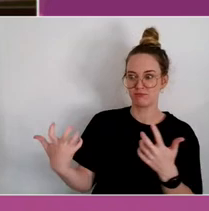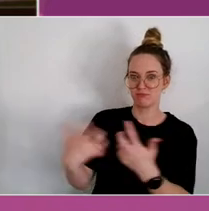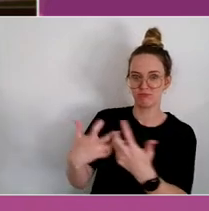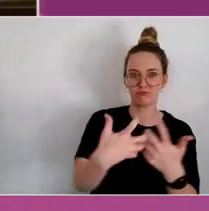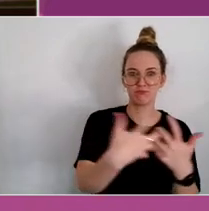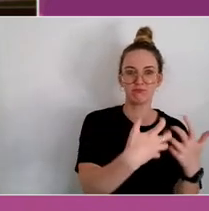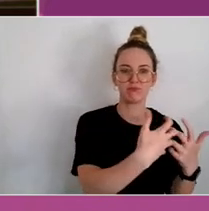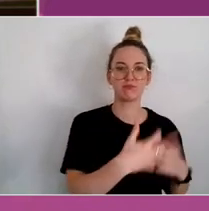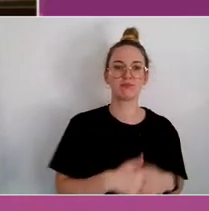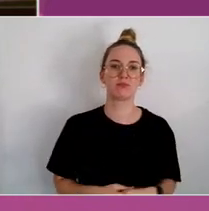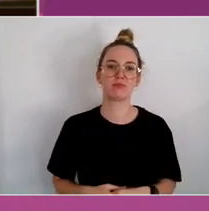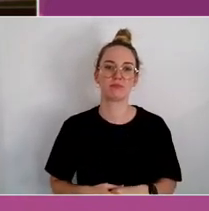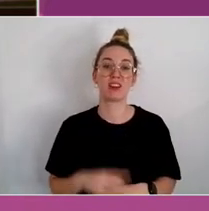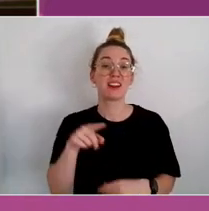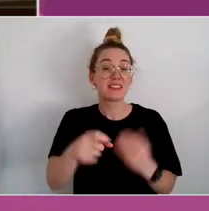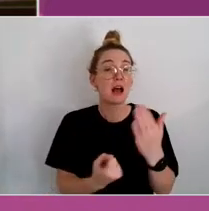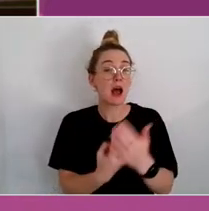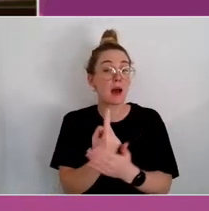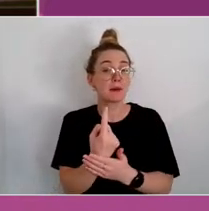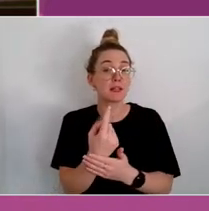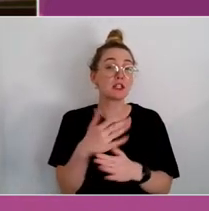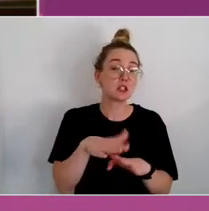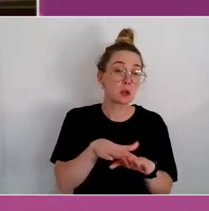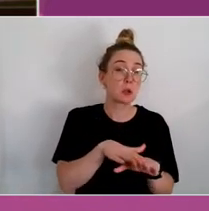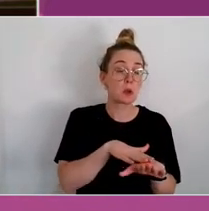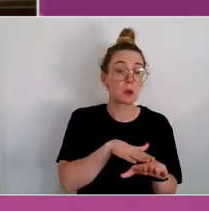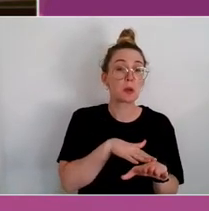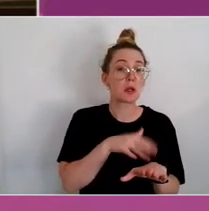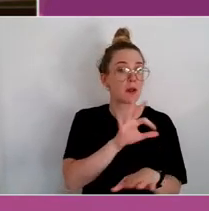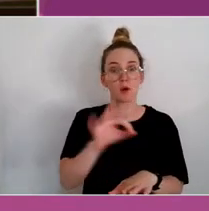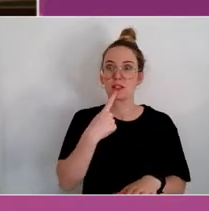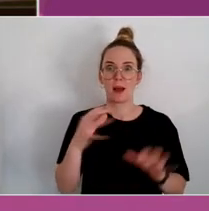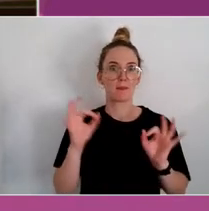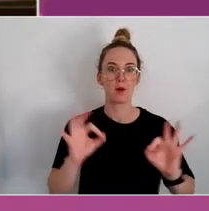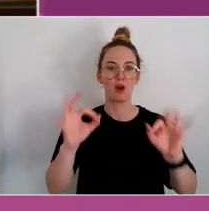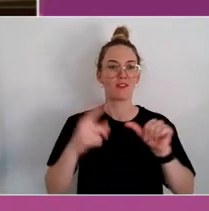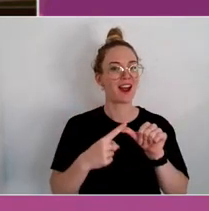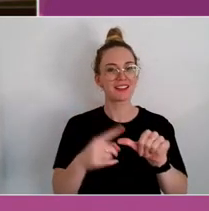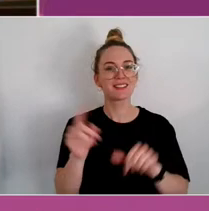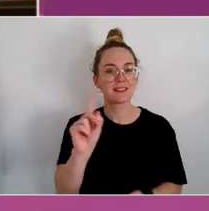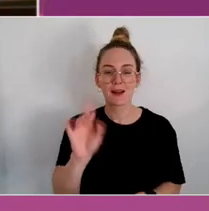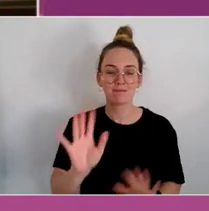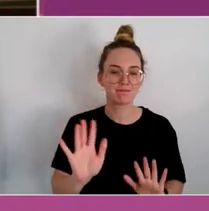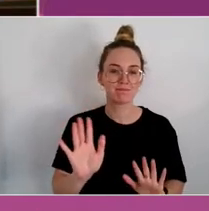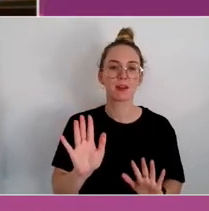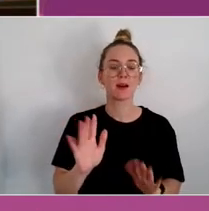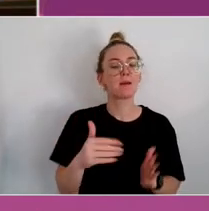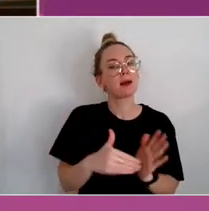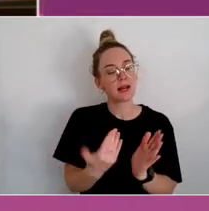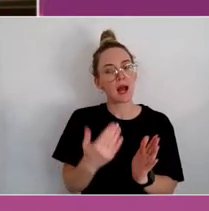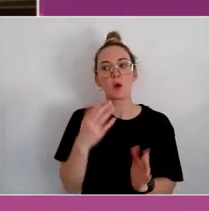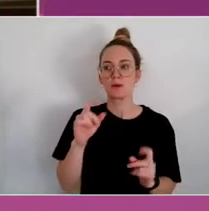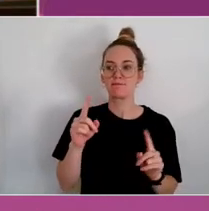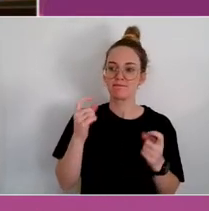I'm not saying it's the answer today. But there's a direction at least of understanding that.